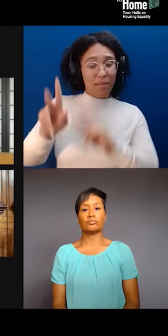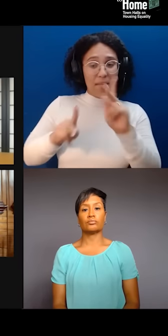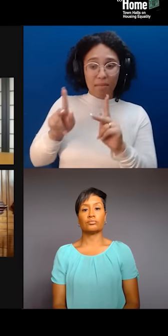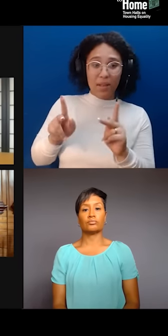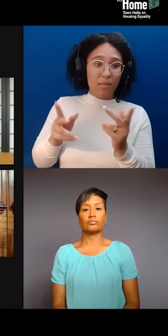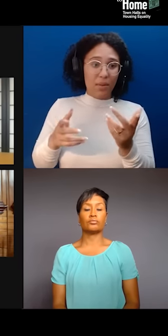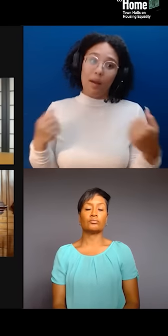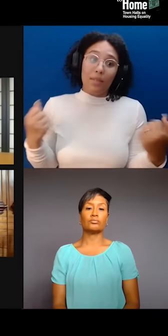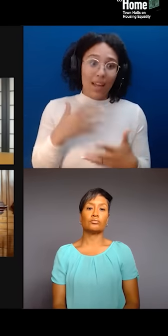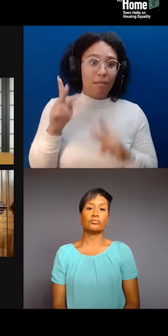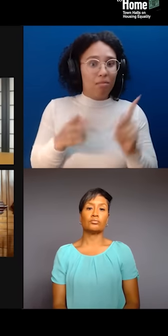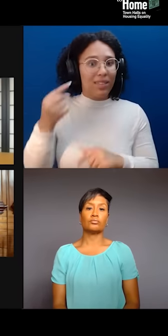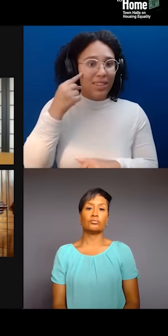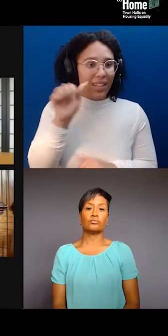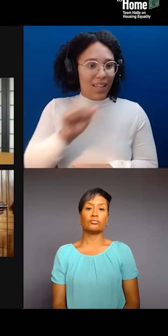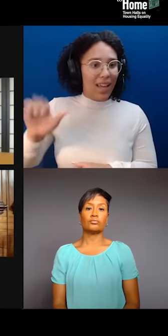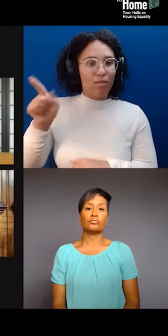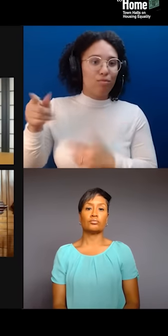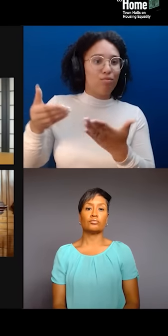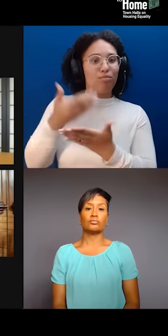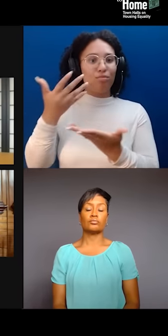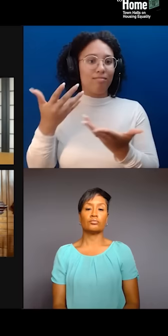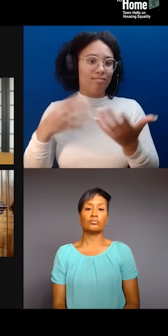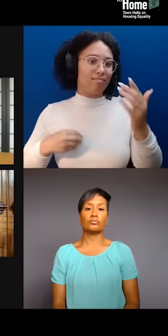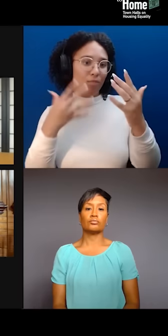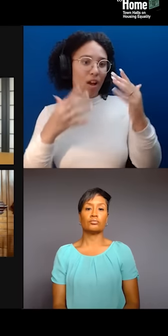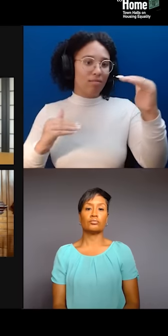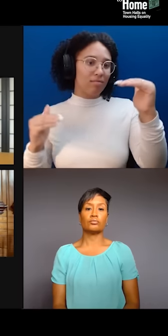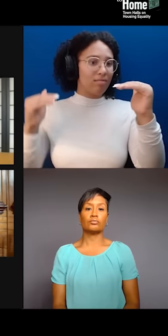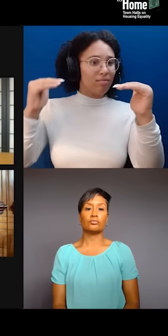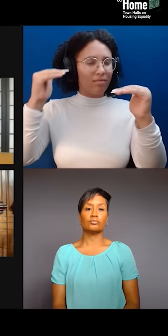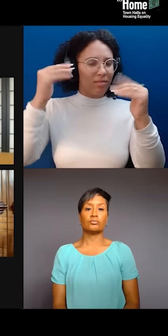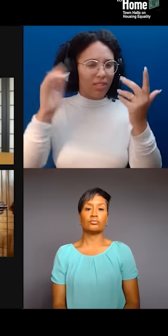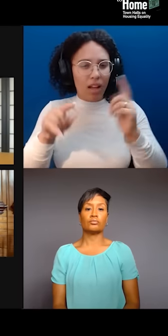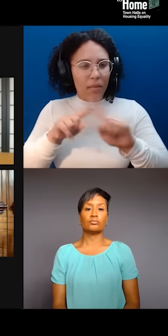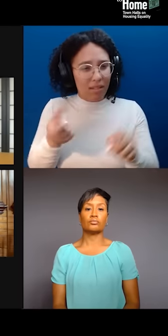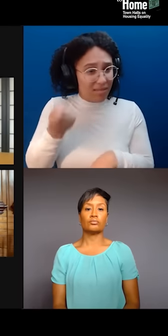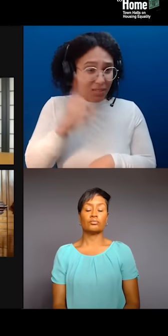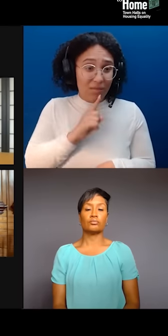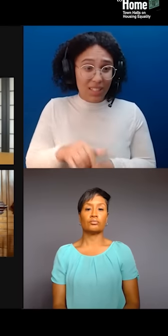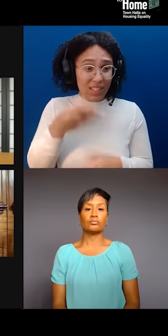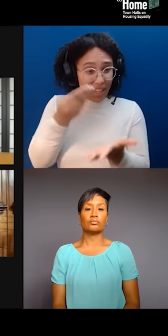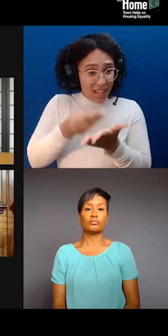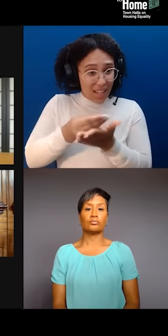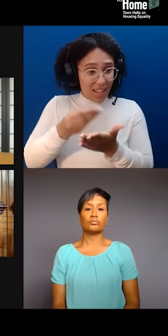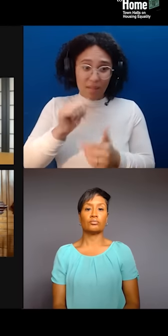the income equality is still the largest, the largest income equality exists within the Asian community, if that makes any sense.